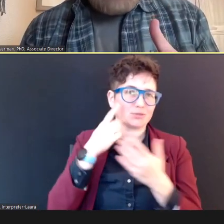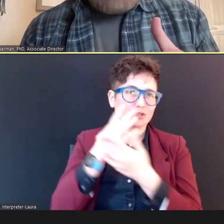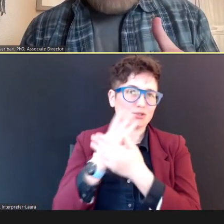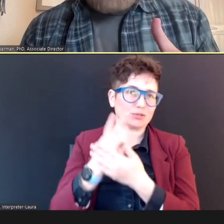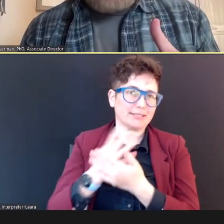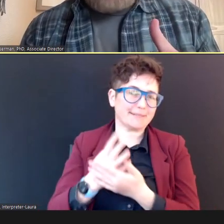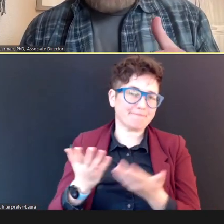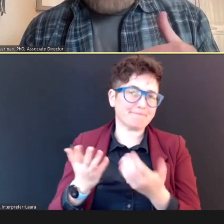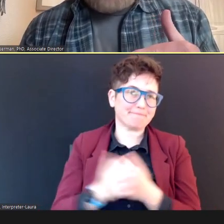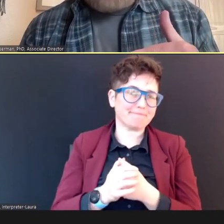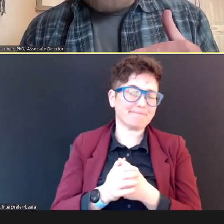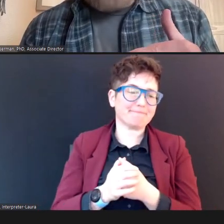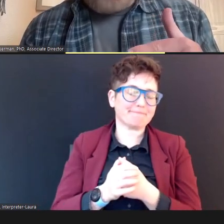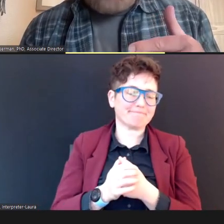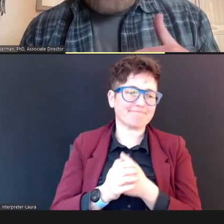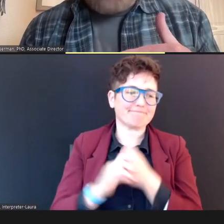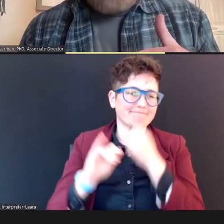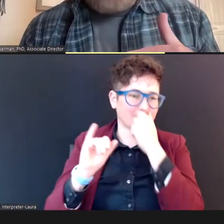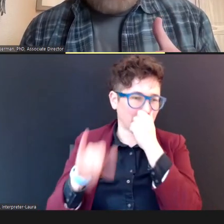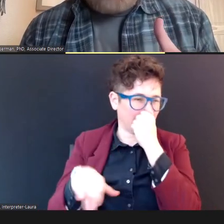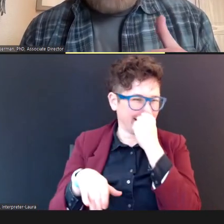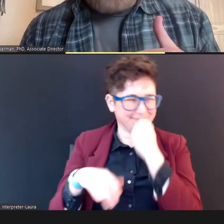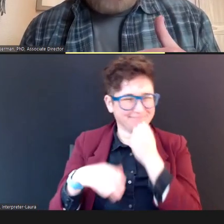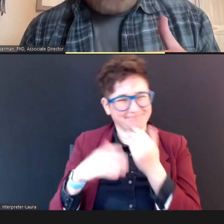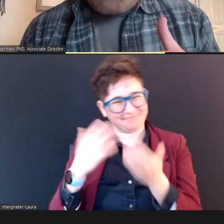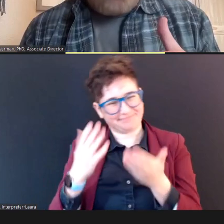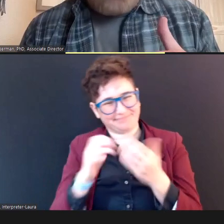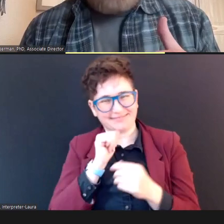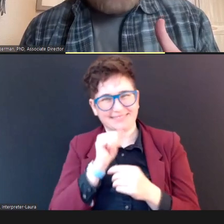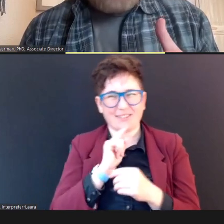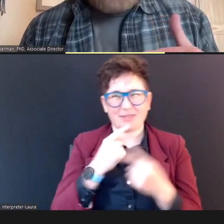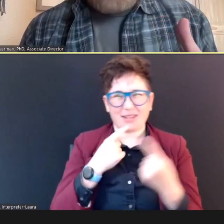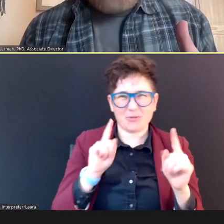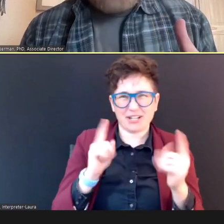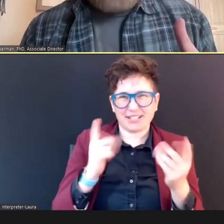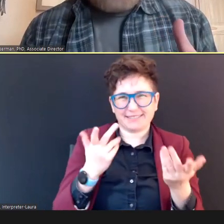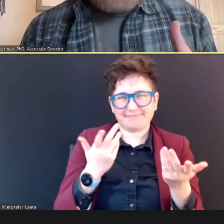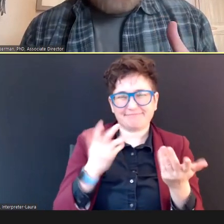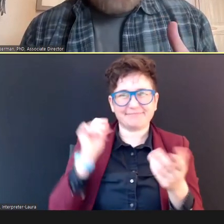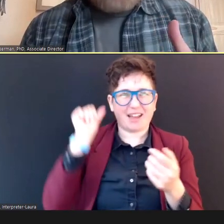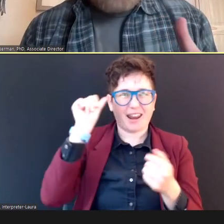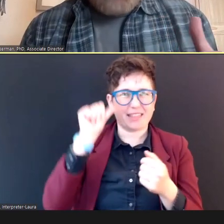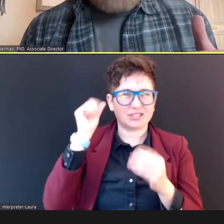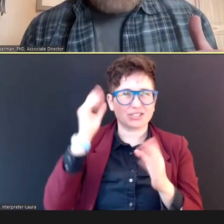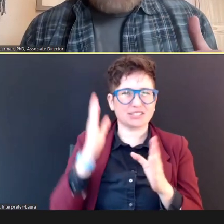screening, That might not really -- really work. Because, audiologists are stretched. Terry Foust, AuD, CCC-A/SLP: